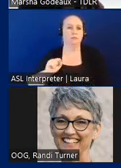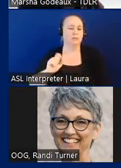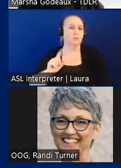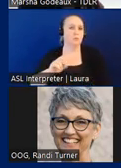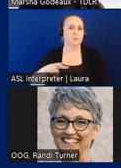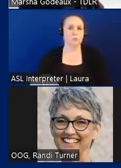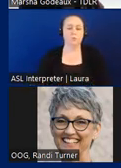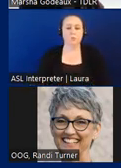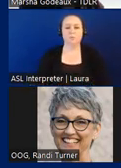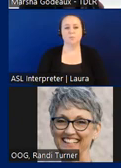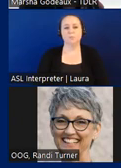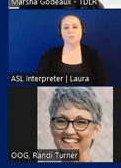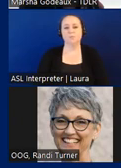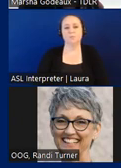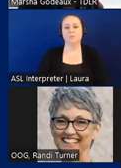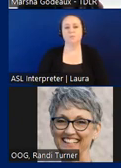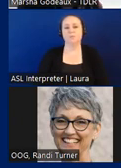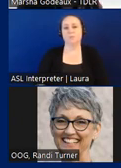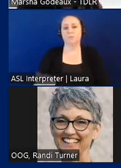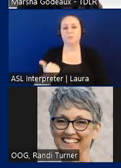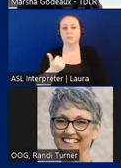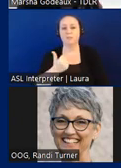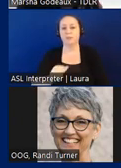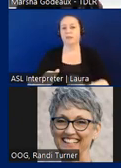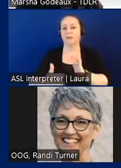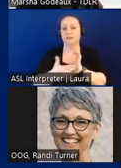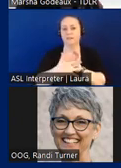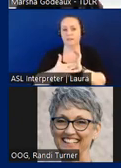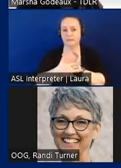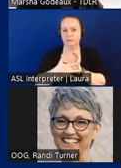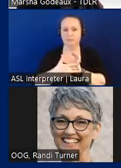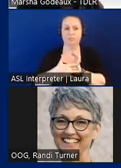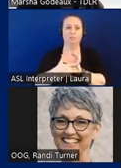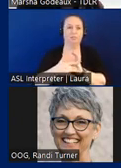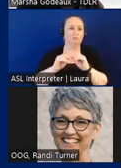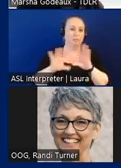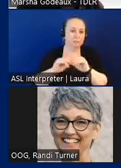any technical memorandums that are that we have issued for clarification purposes that could be